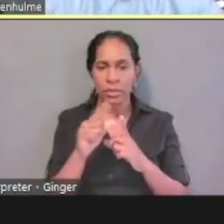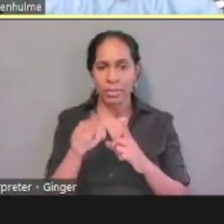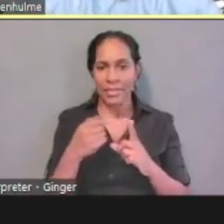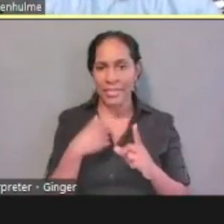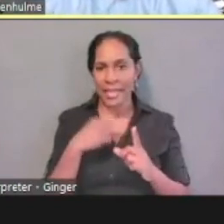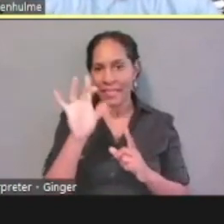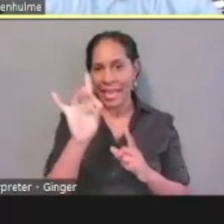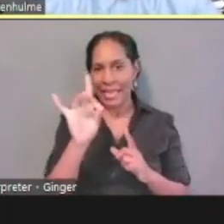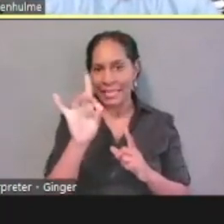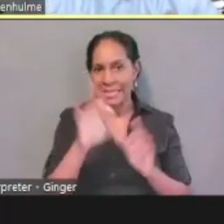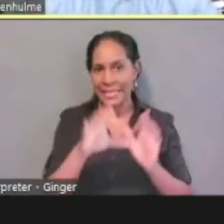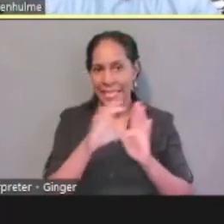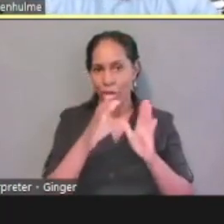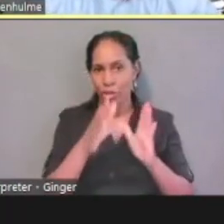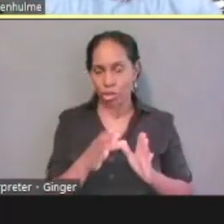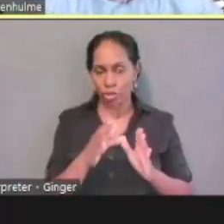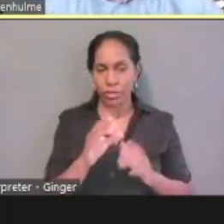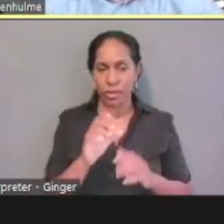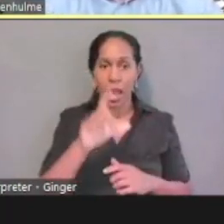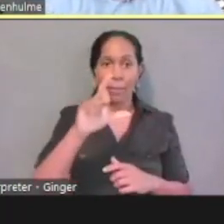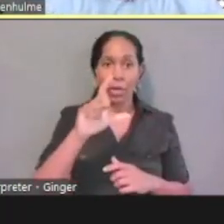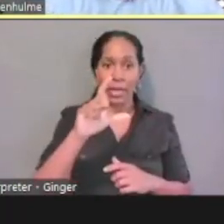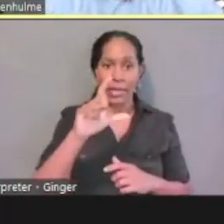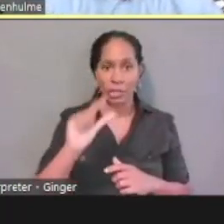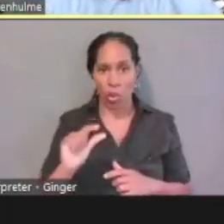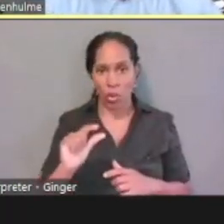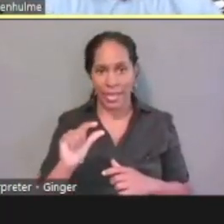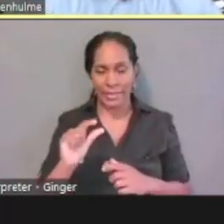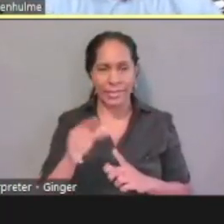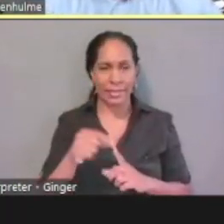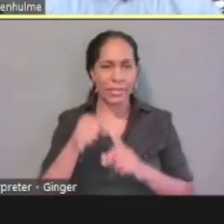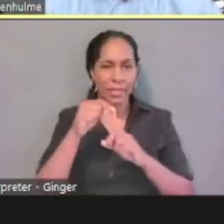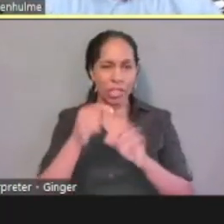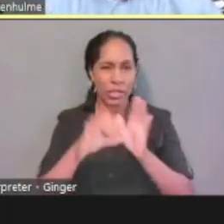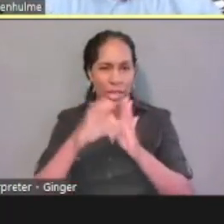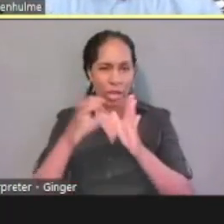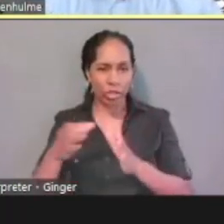uppercase, lowercase, special characters. And those are all defined below.